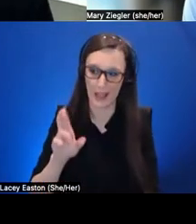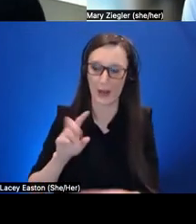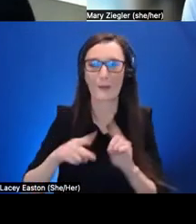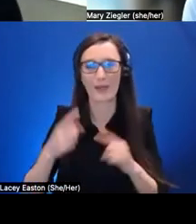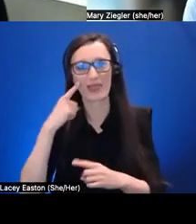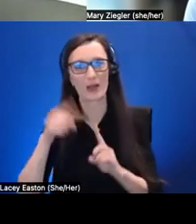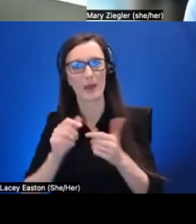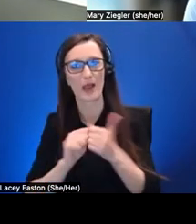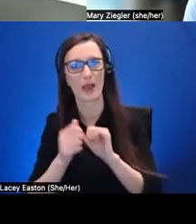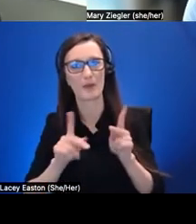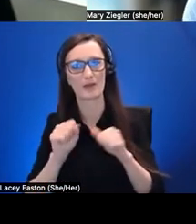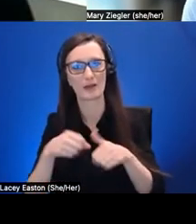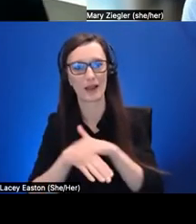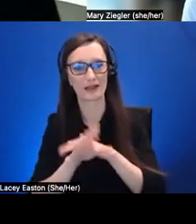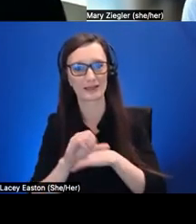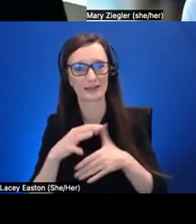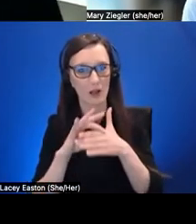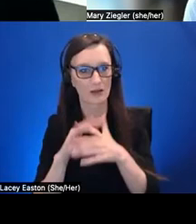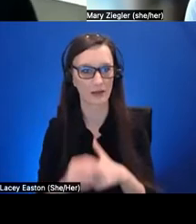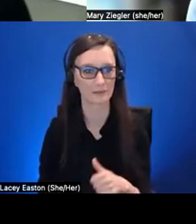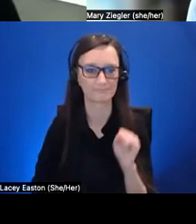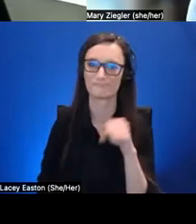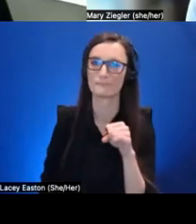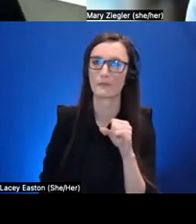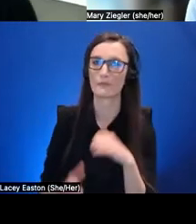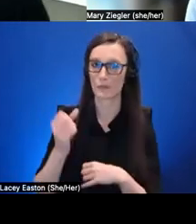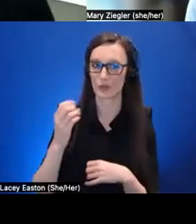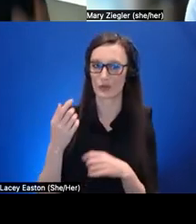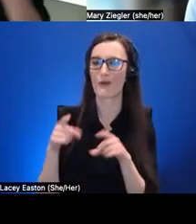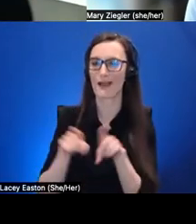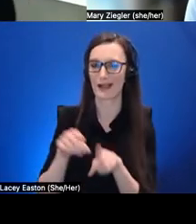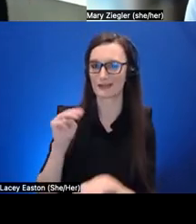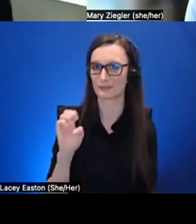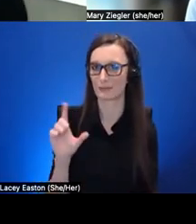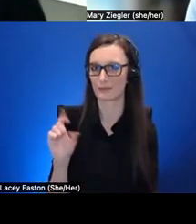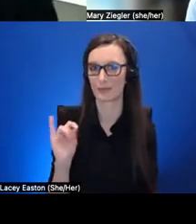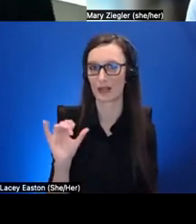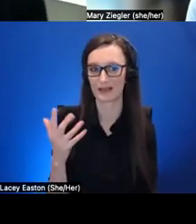um so i i was actually as minister i was talking i was thinking of adding one slide to my slide